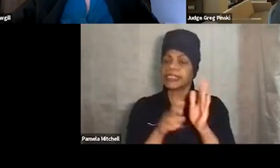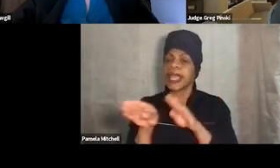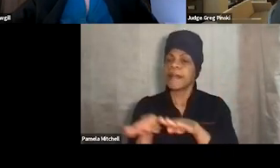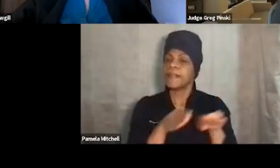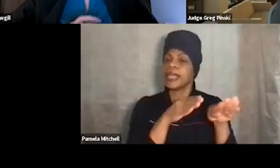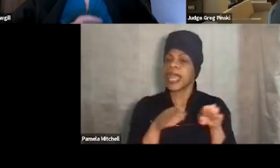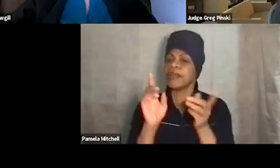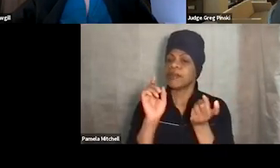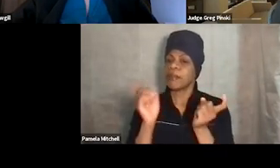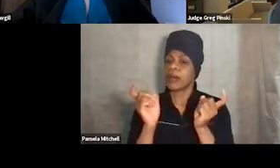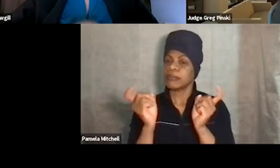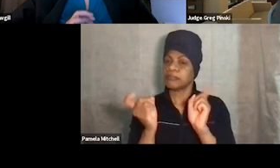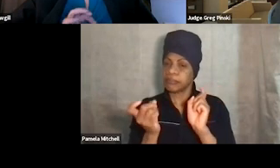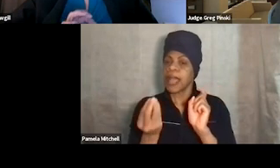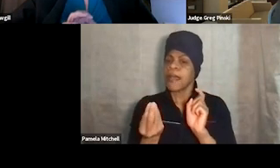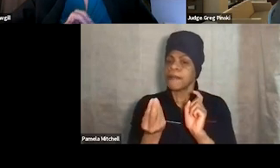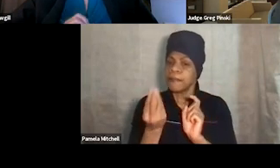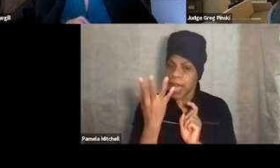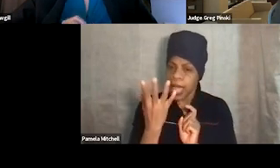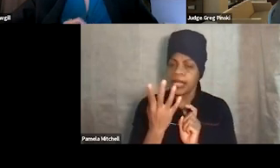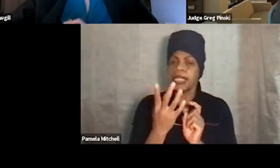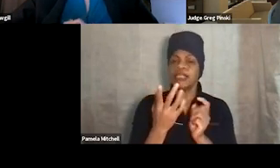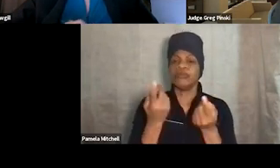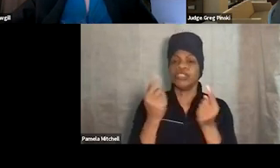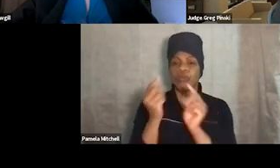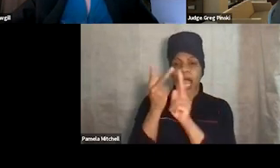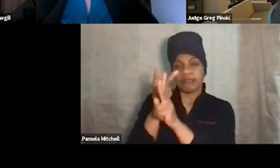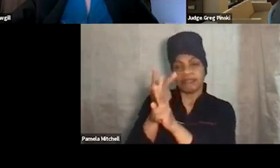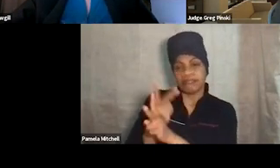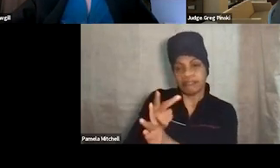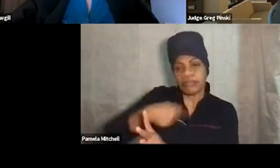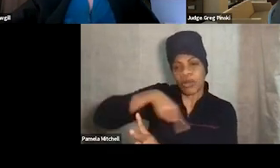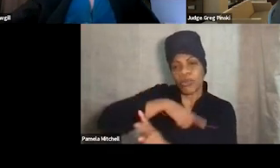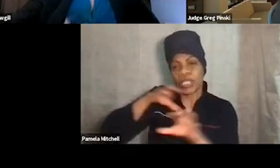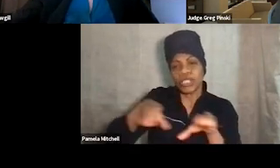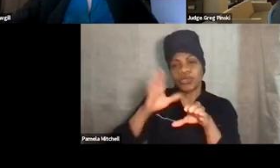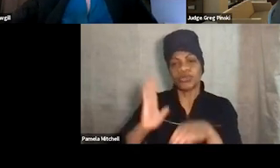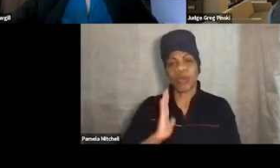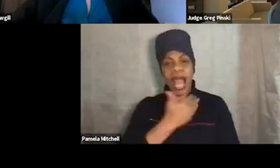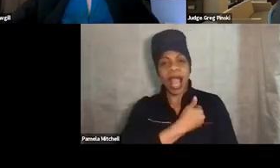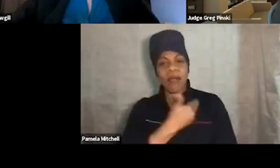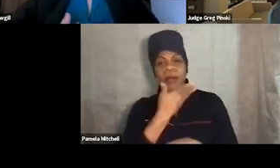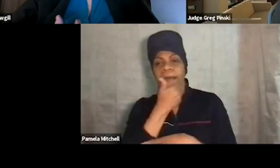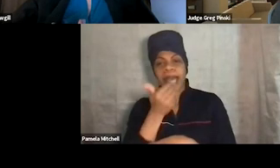So a lot of us are parents, and we tried to figure out, and we do our best. There's no handbook, right? Well, we do have a handbook on